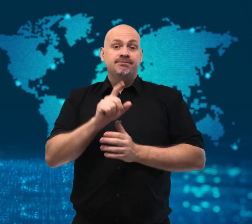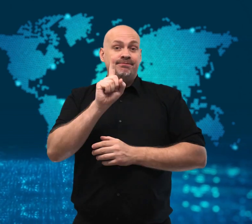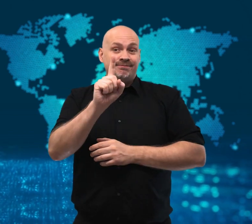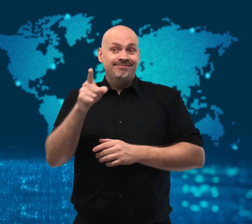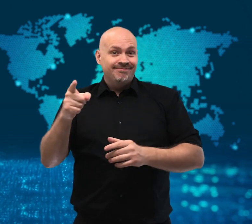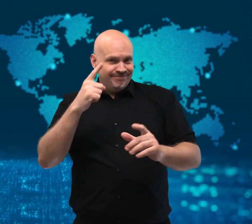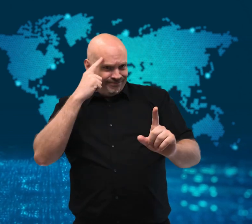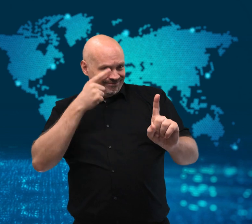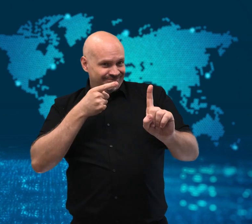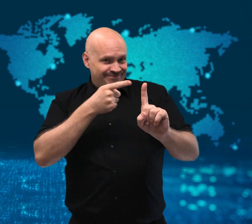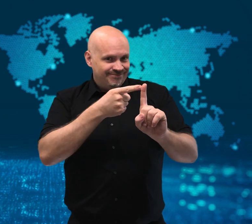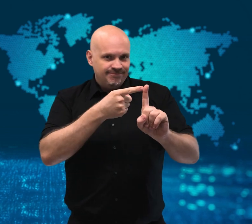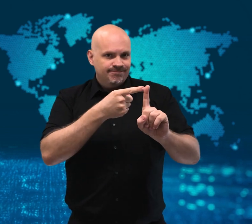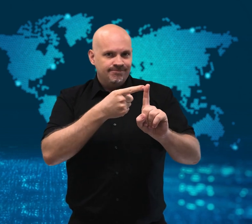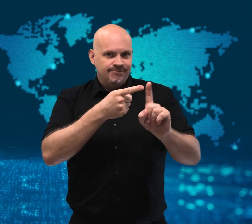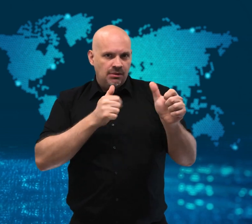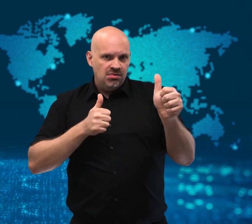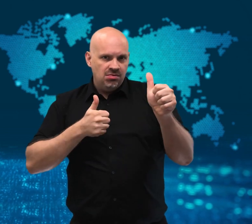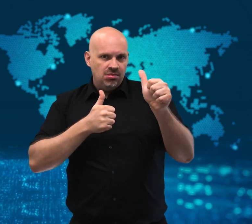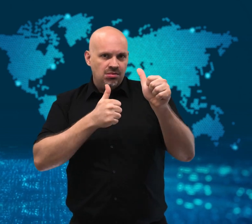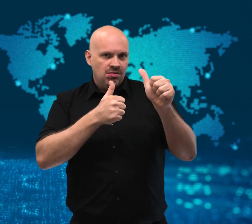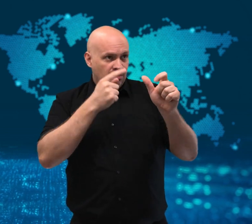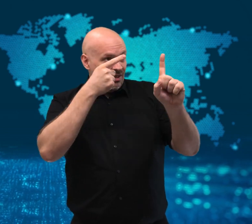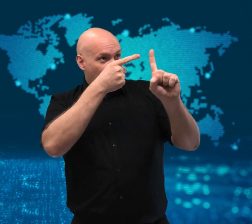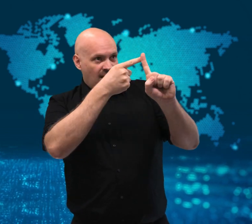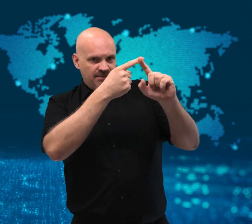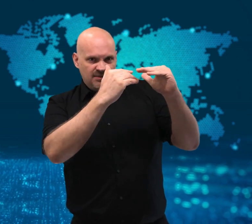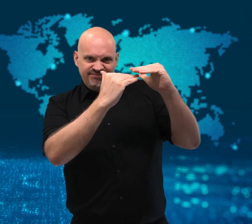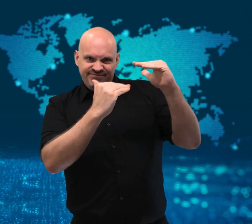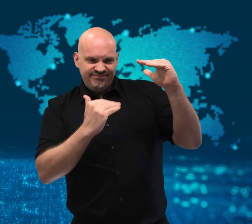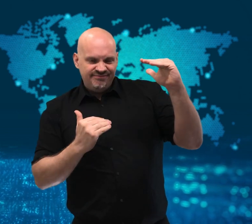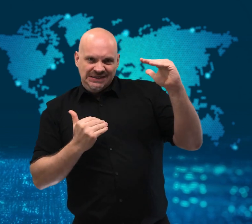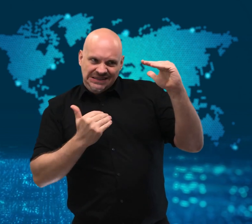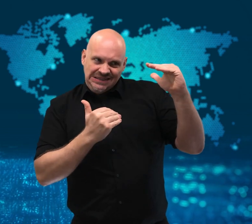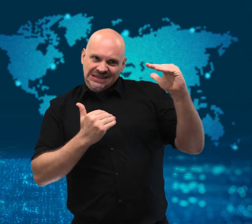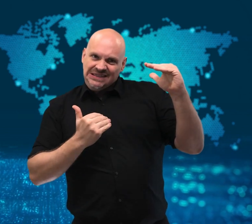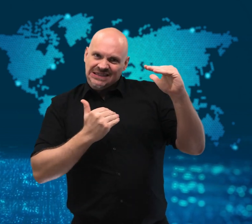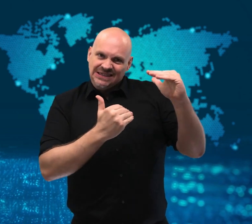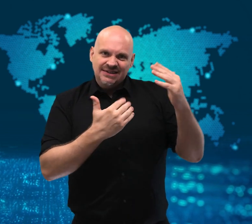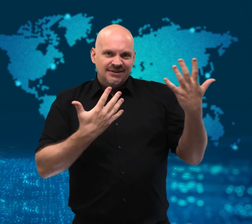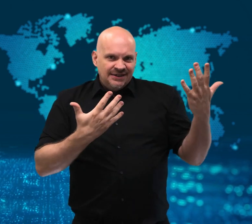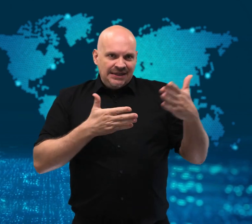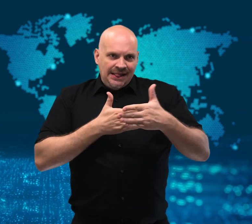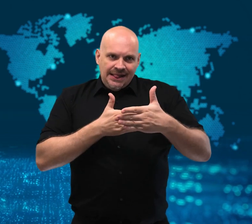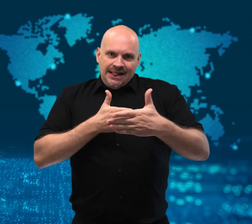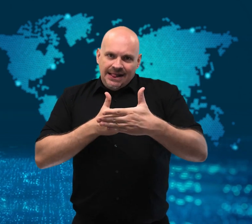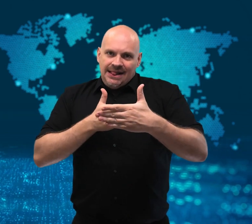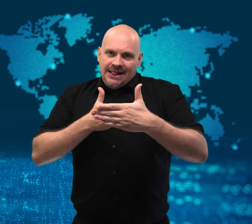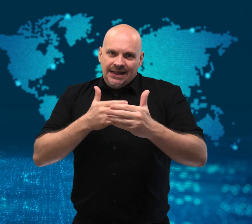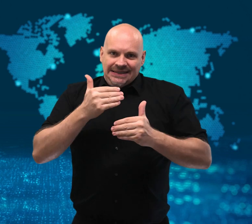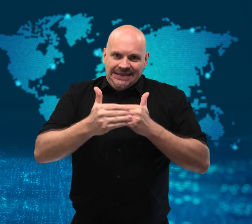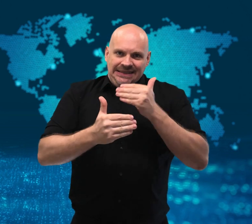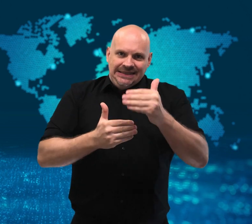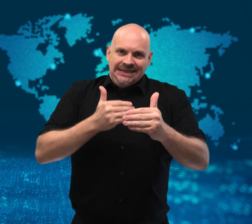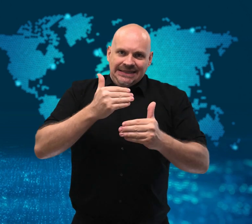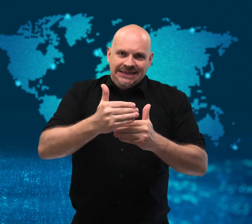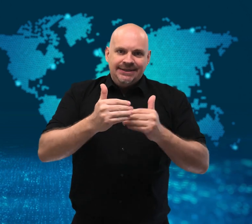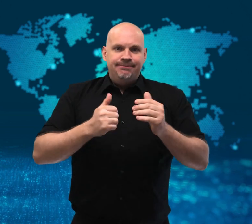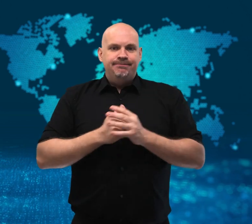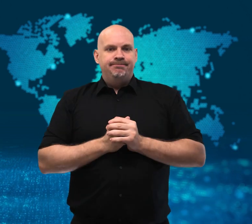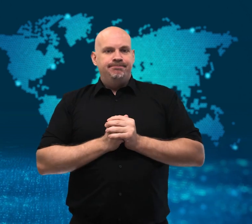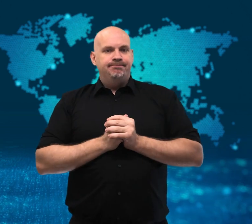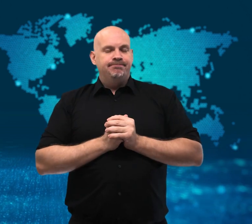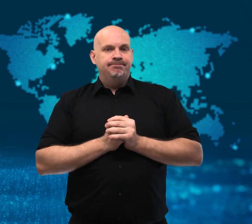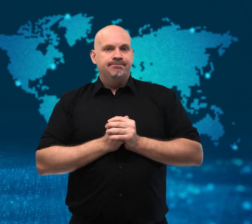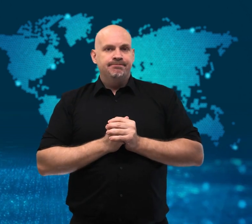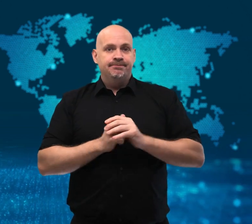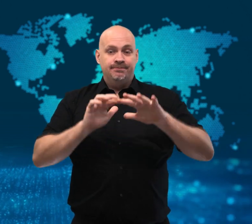but they have struggled to reach their supply targets.